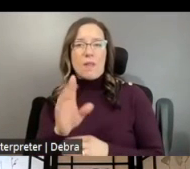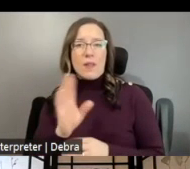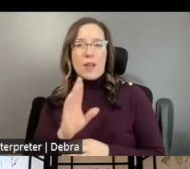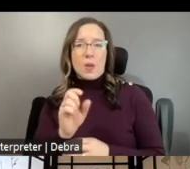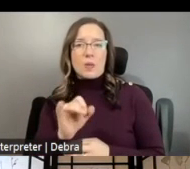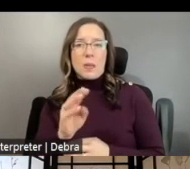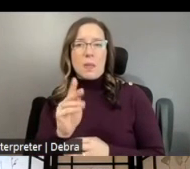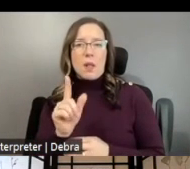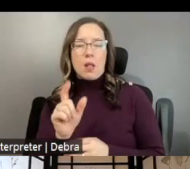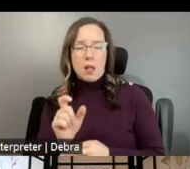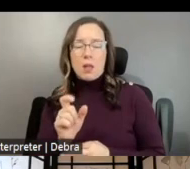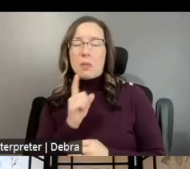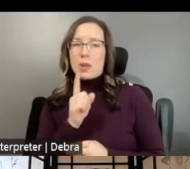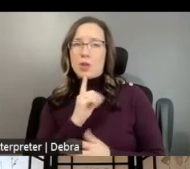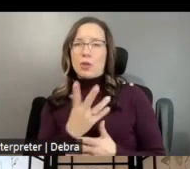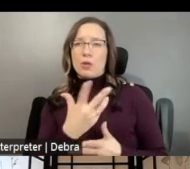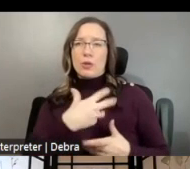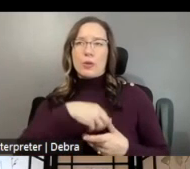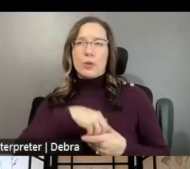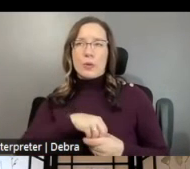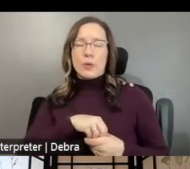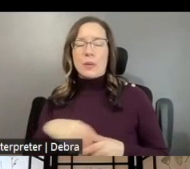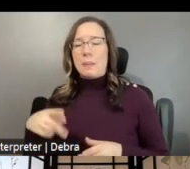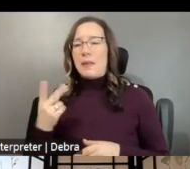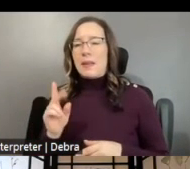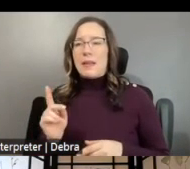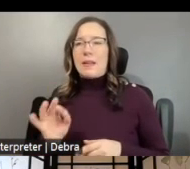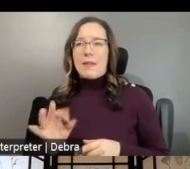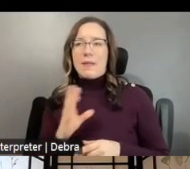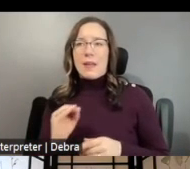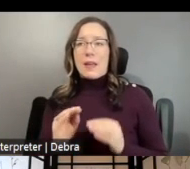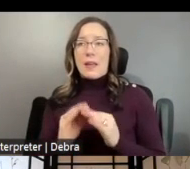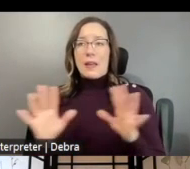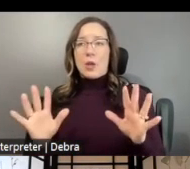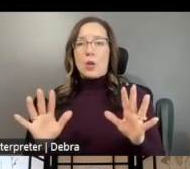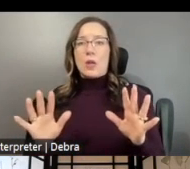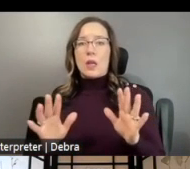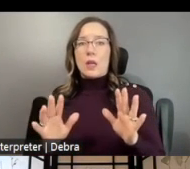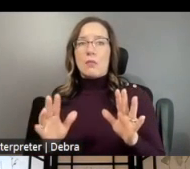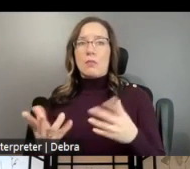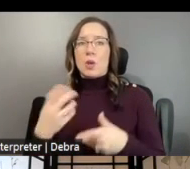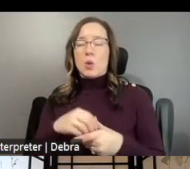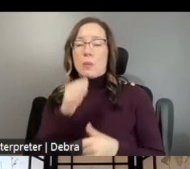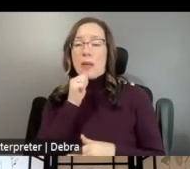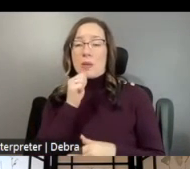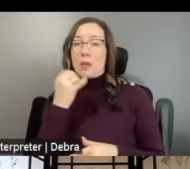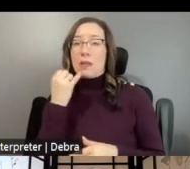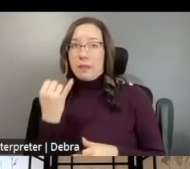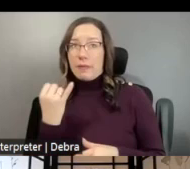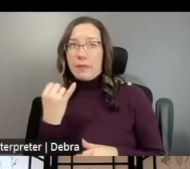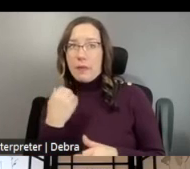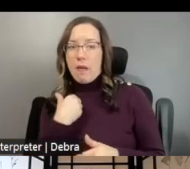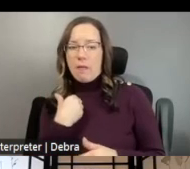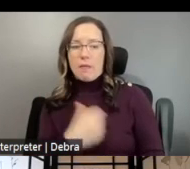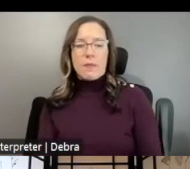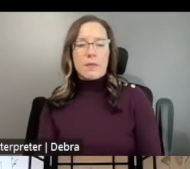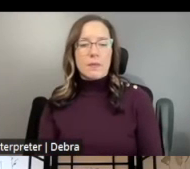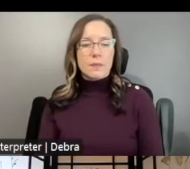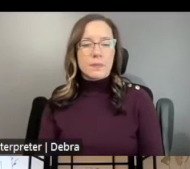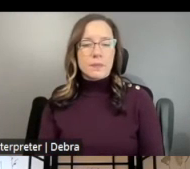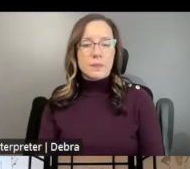OF THAT INFORMATION INTO THE PDF AND CLEARLY INCLUDE PASSWORDS IF THERE ARE ANY. FOR SERVICE